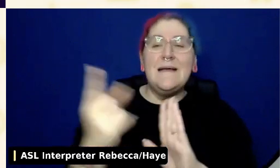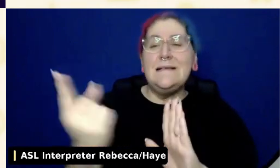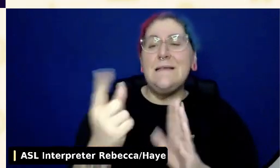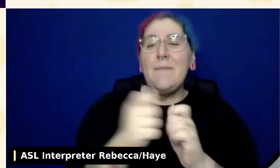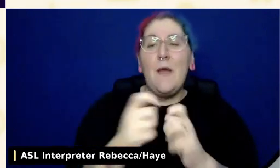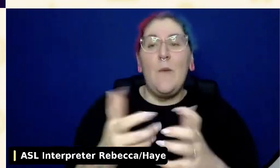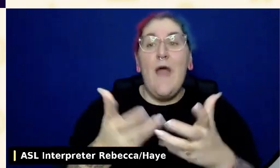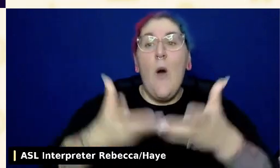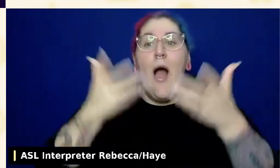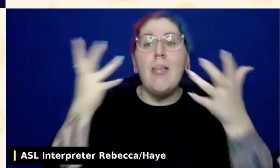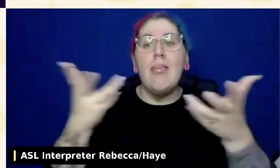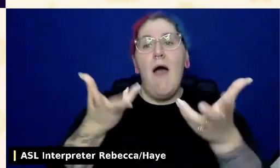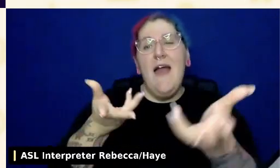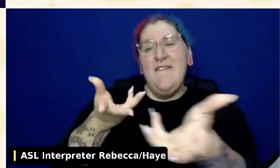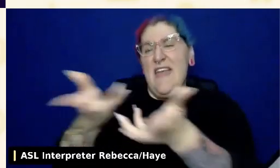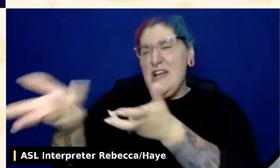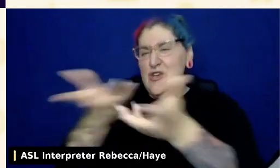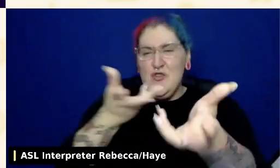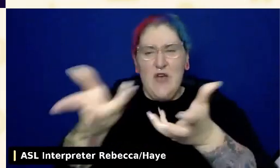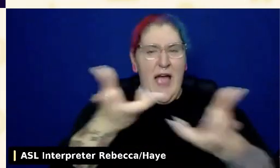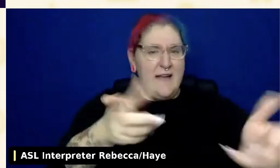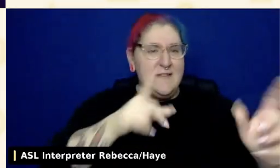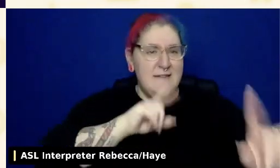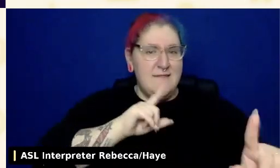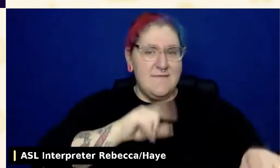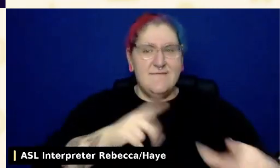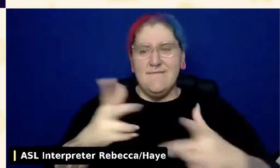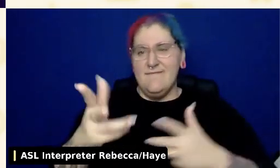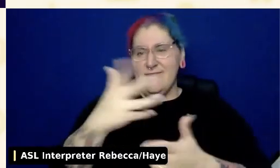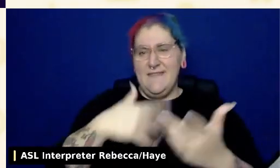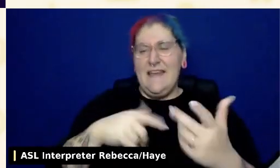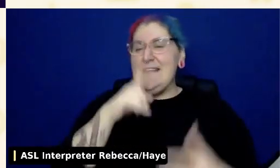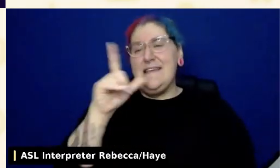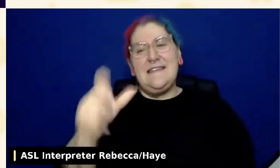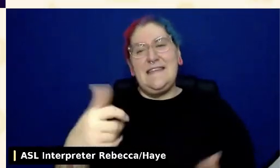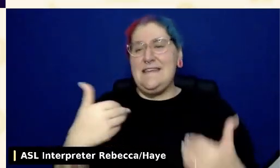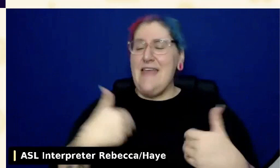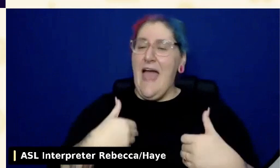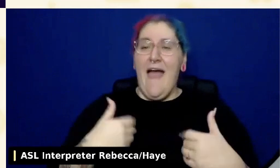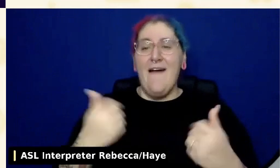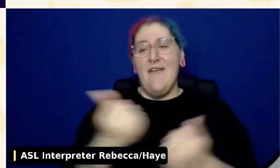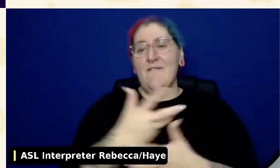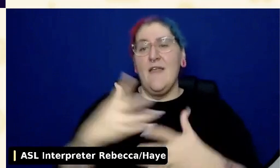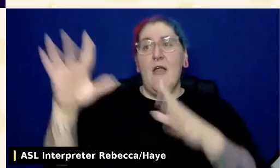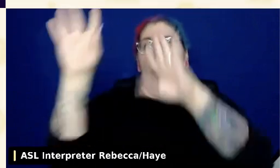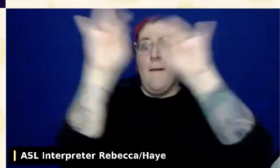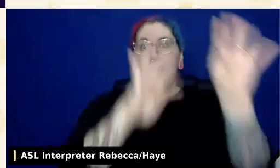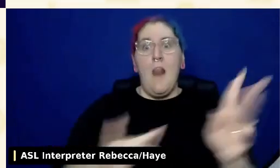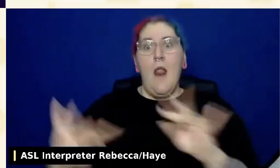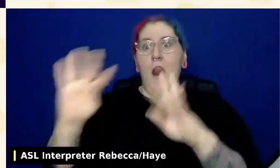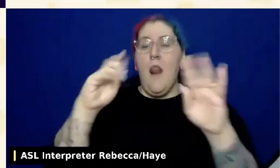It doesn't need to have things fading up as you scroll or flying in from the left or the right.